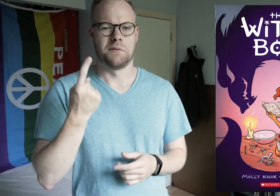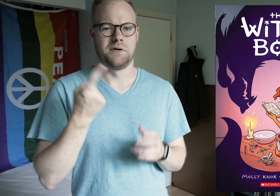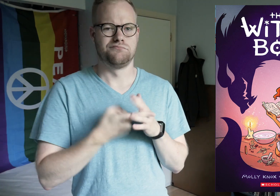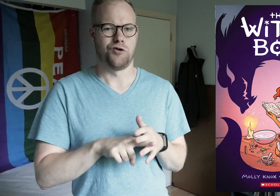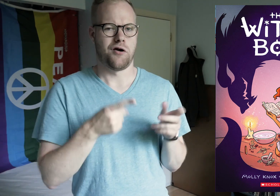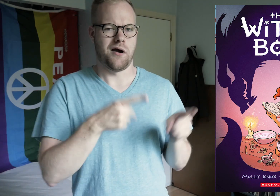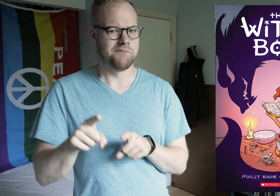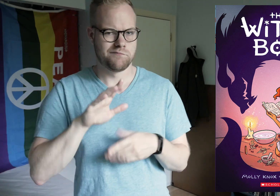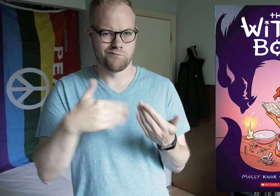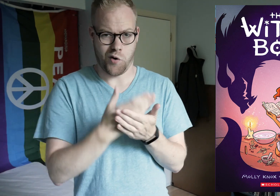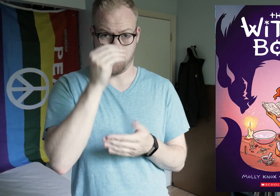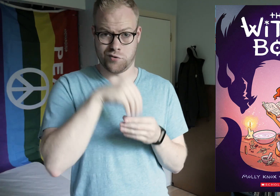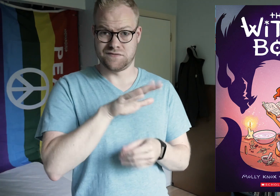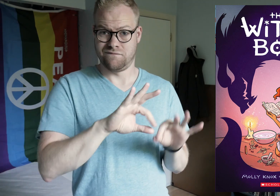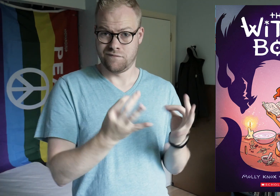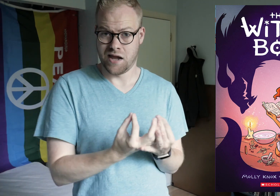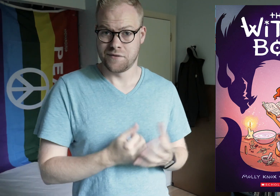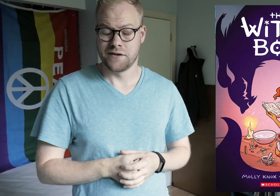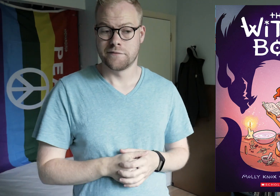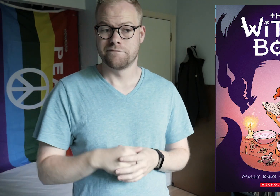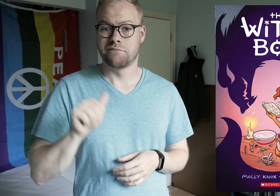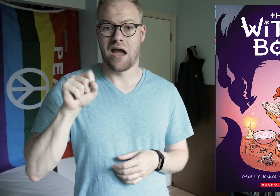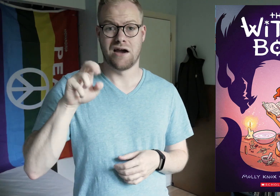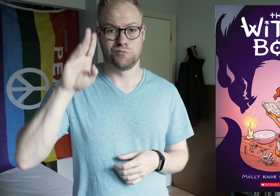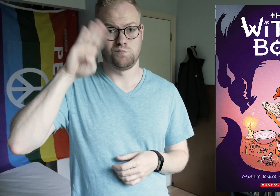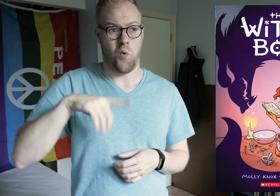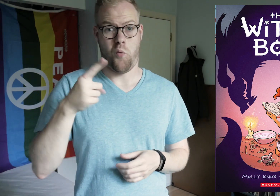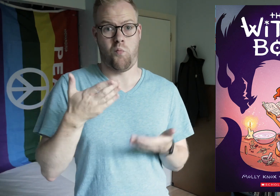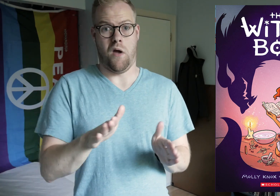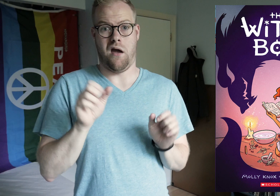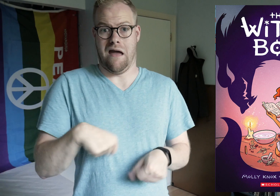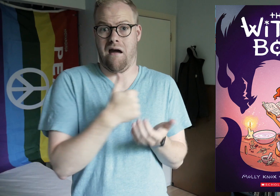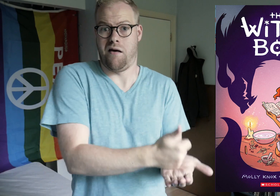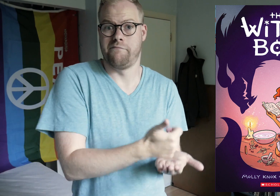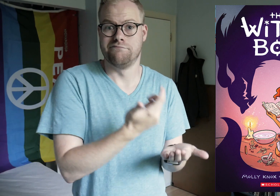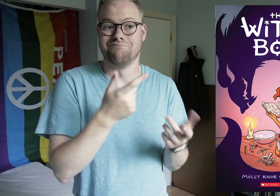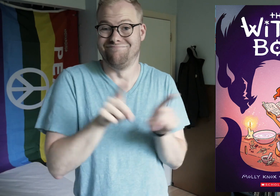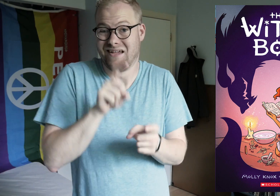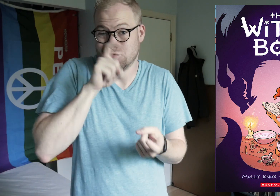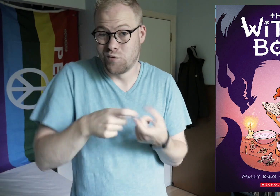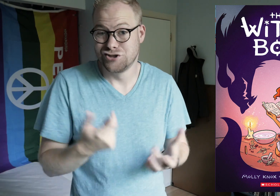Something starts happening to the boys in his family, and Aster knows the only way he can help is as a witch.